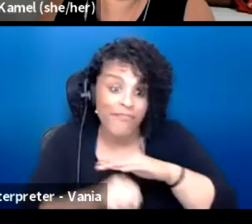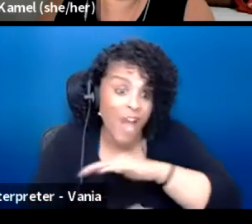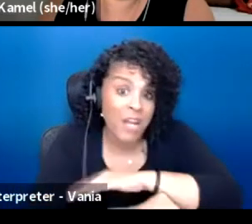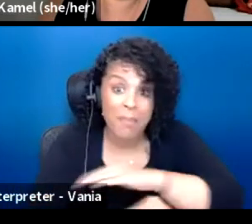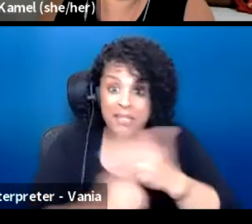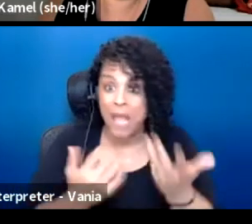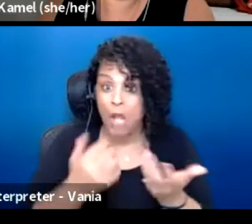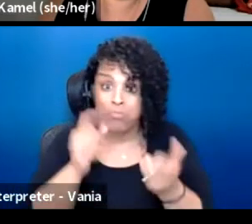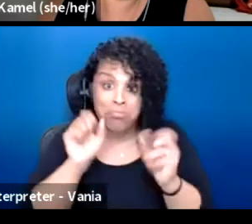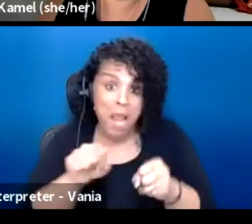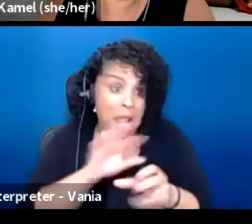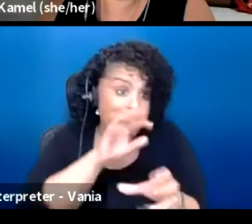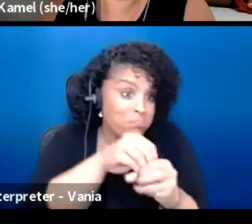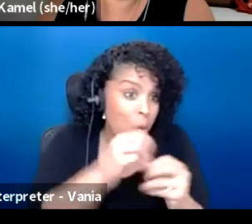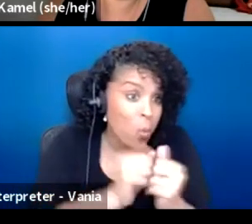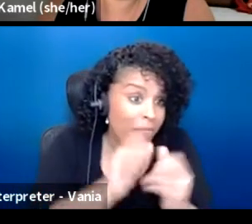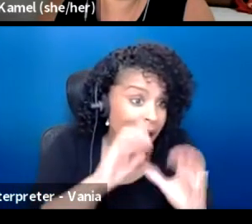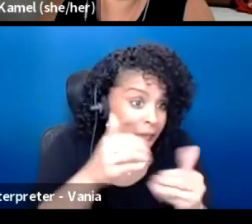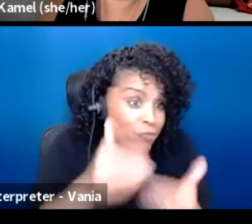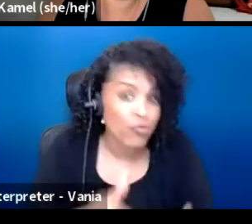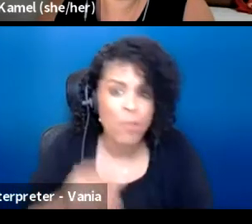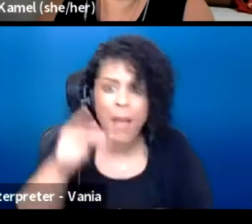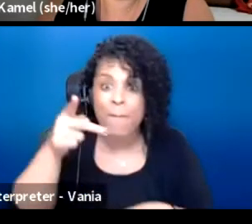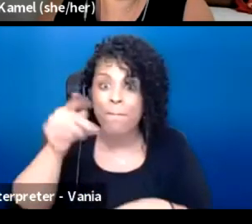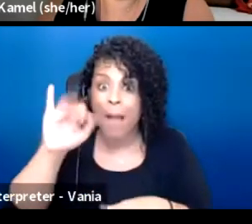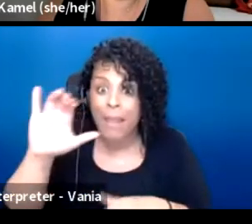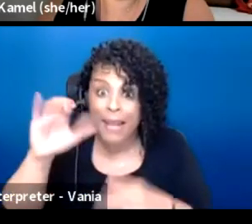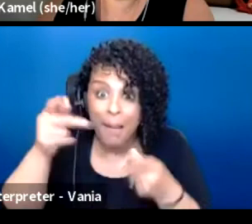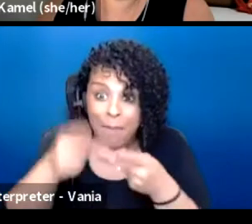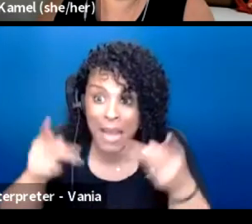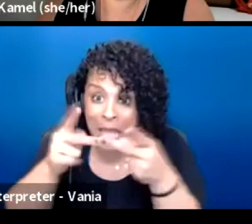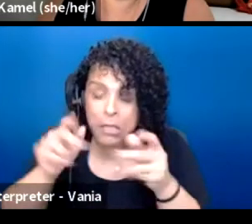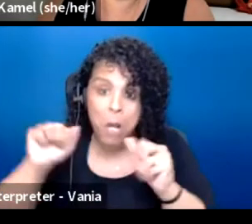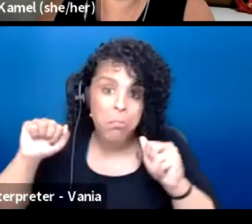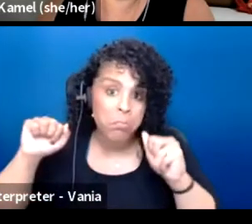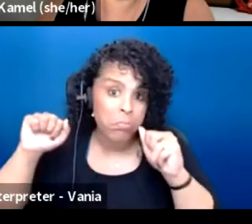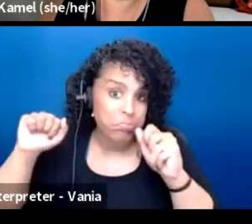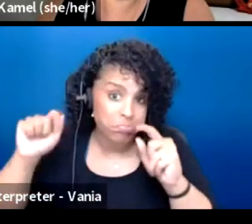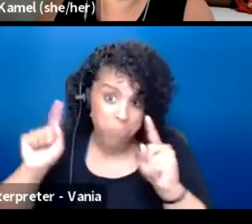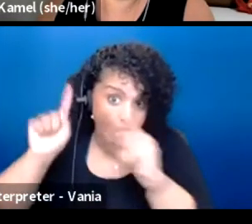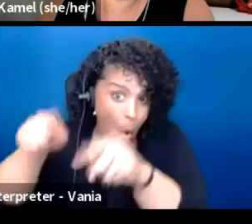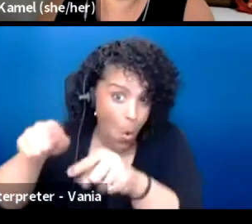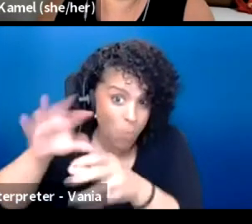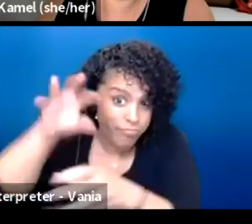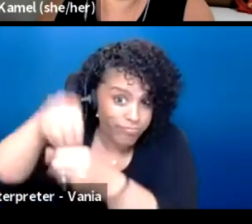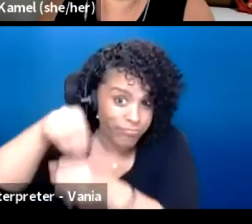going into these public spaces that we already have because the flexibility and the fundamental idea